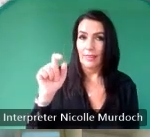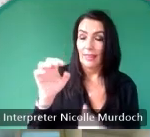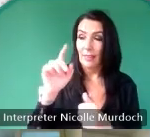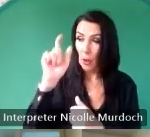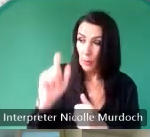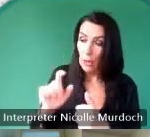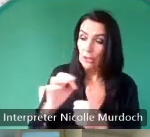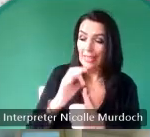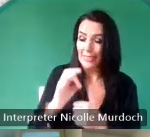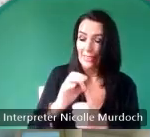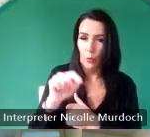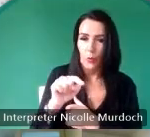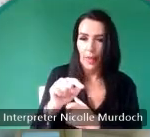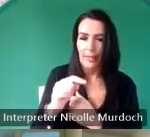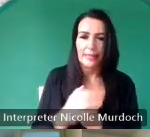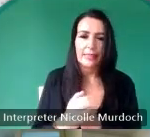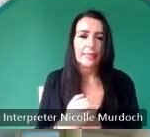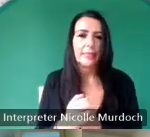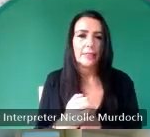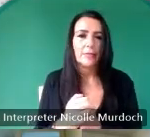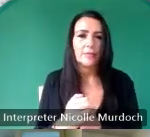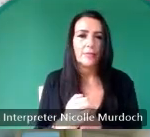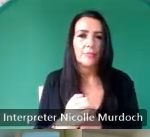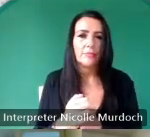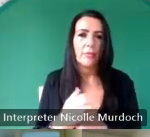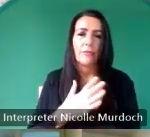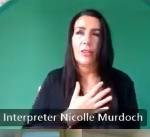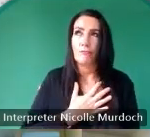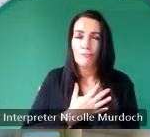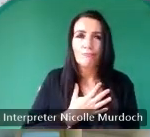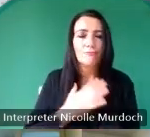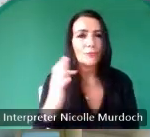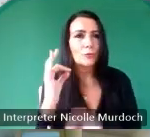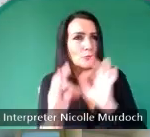Chris's interviewer and it's always a privilege and a revelation to listen to the life stories